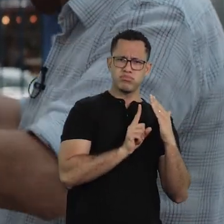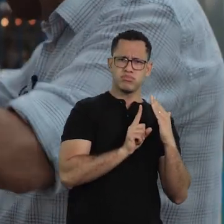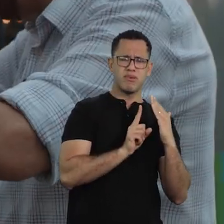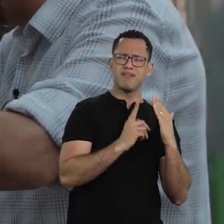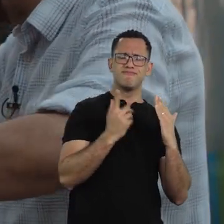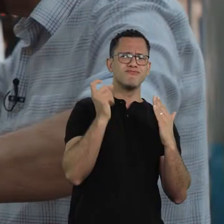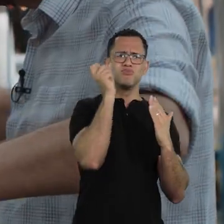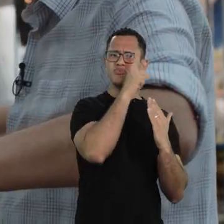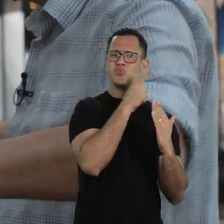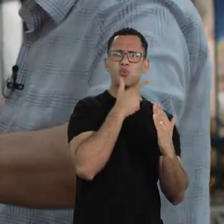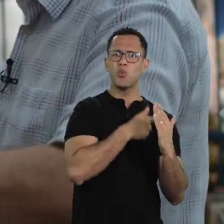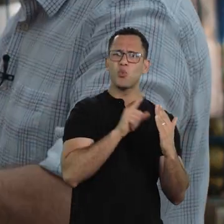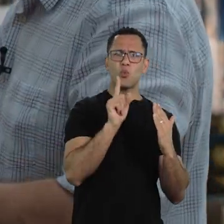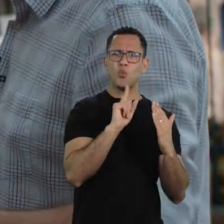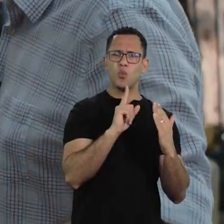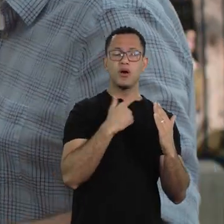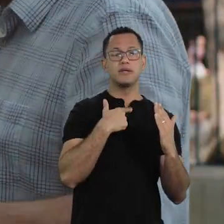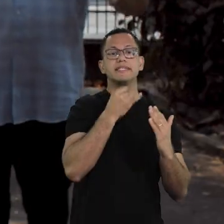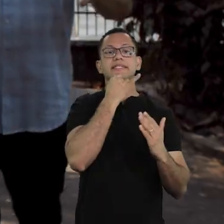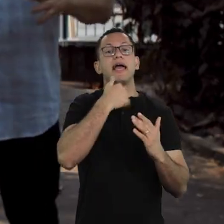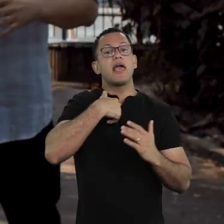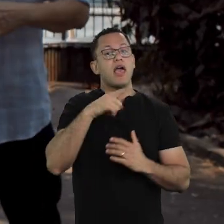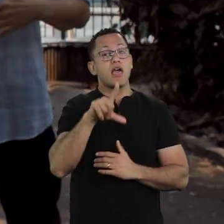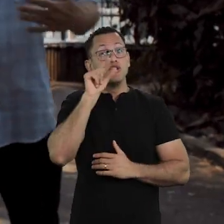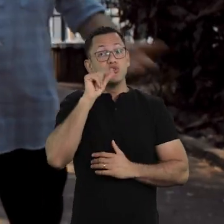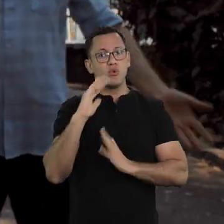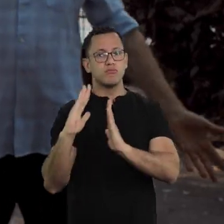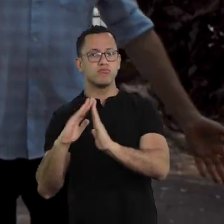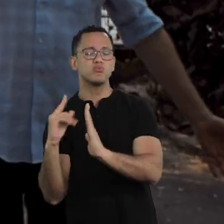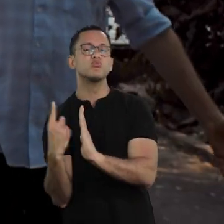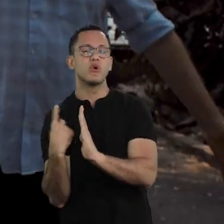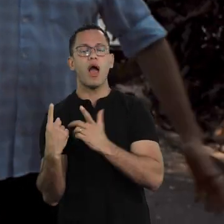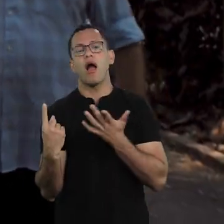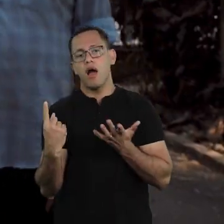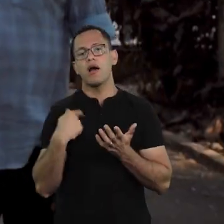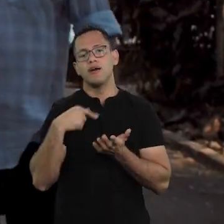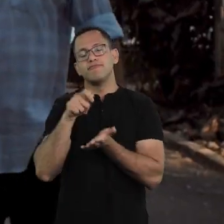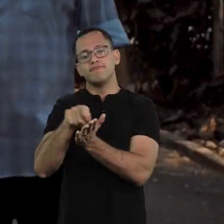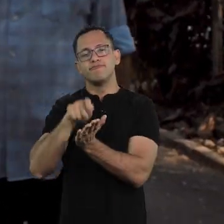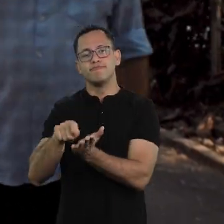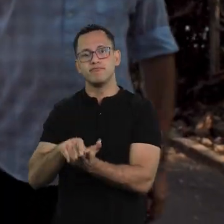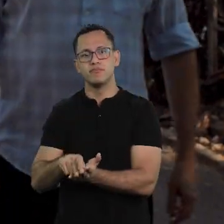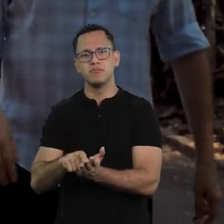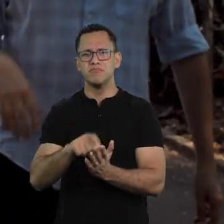Worried about so many things, with people dying. The decision wasn’t: "I'm going to isolate myself and finish this", right?